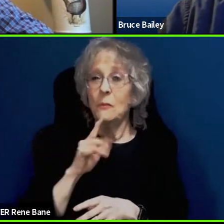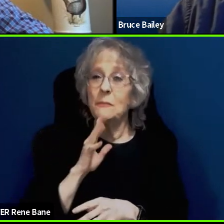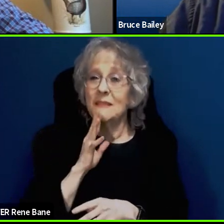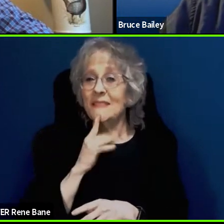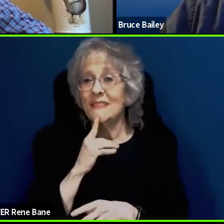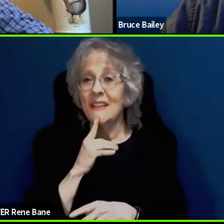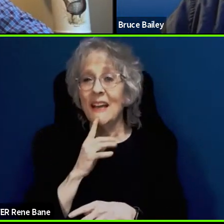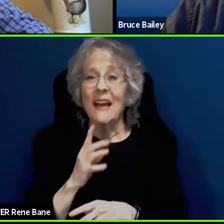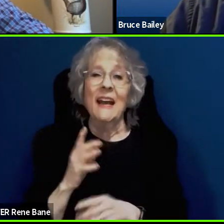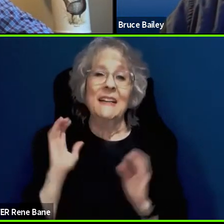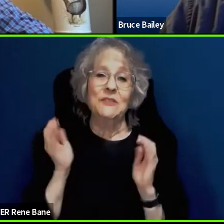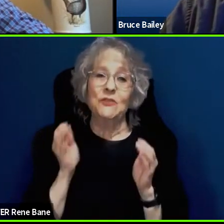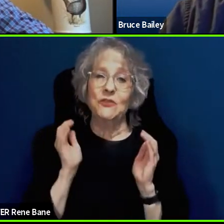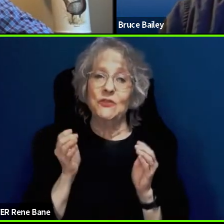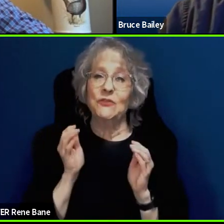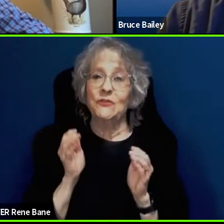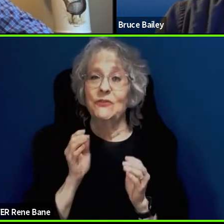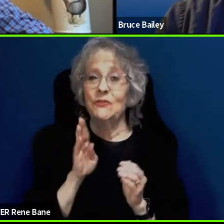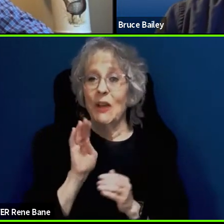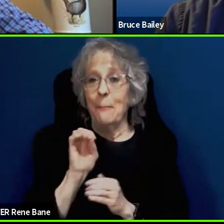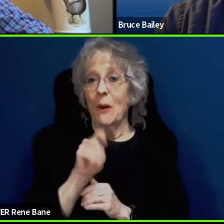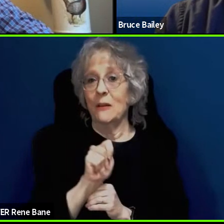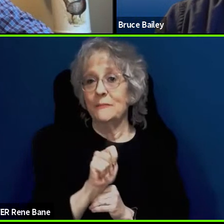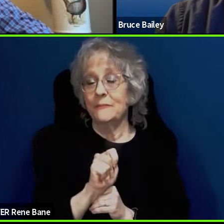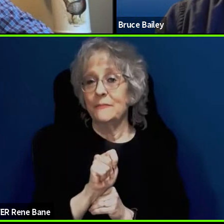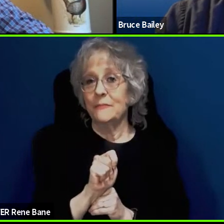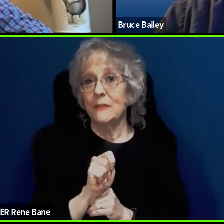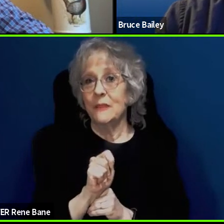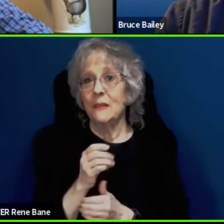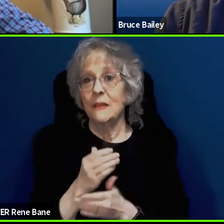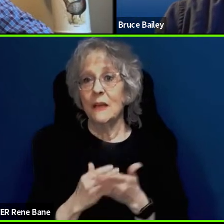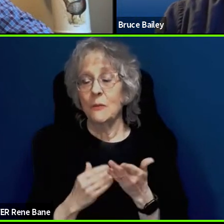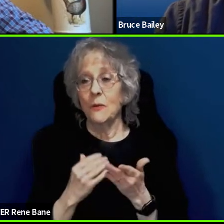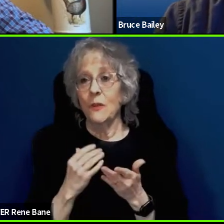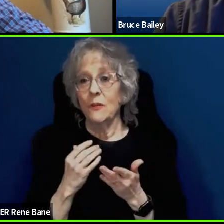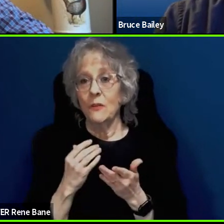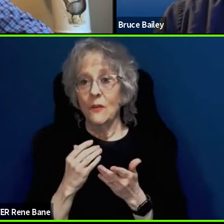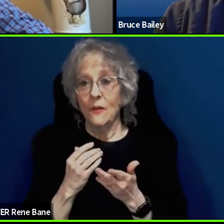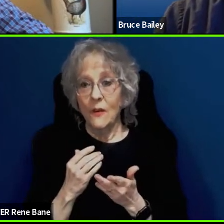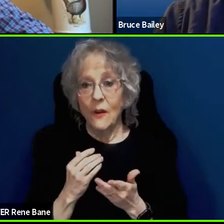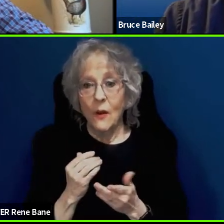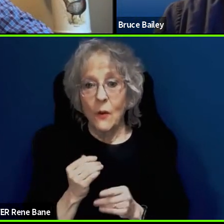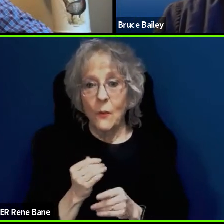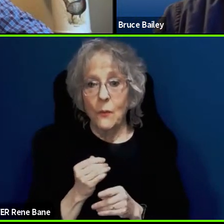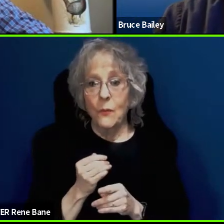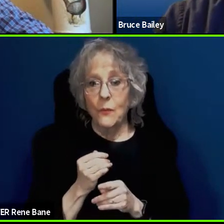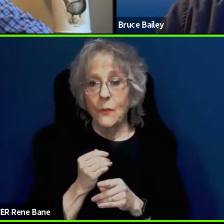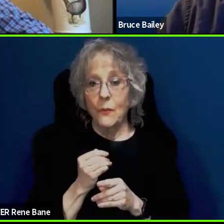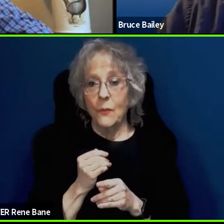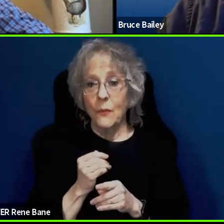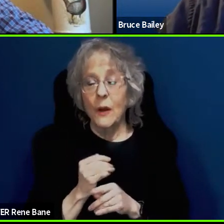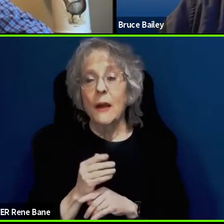there is some activity with the silver draft that there be human contact in addition